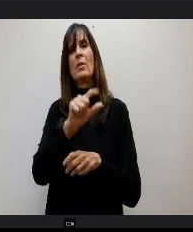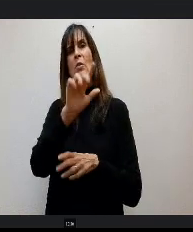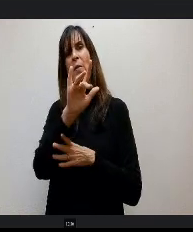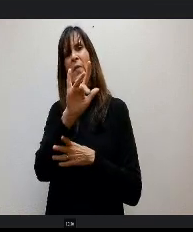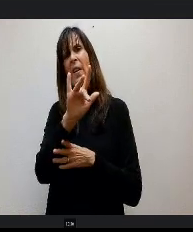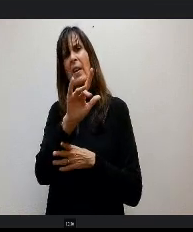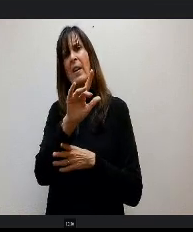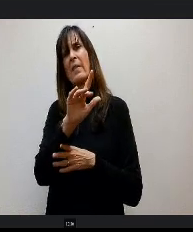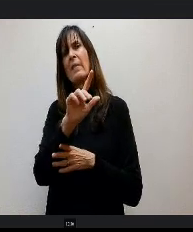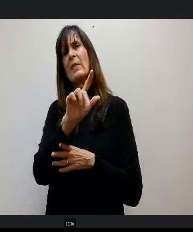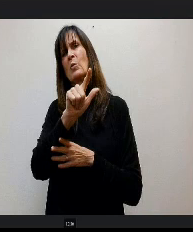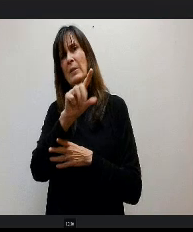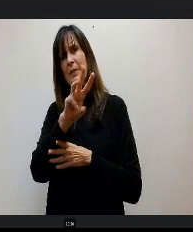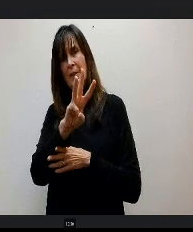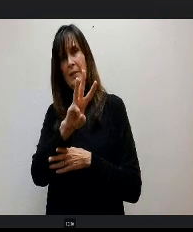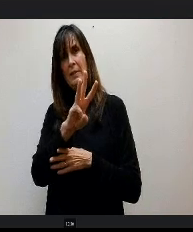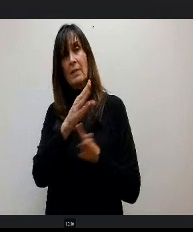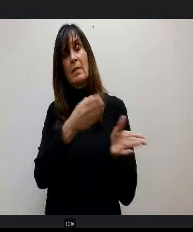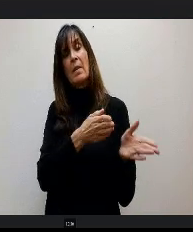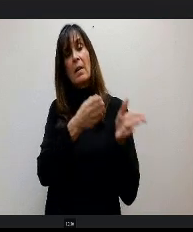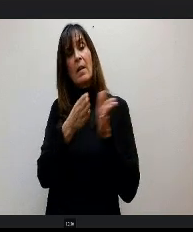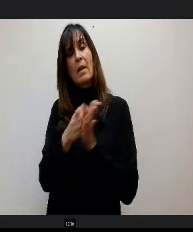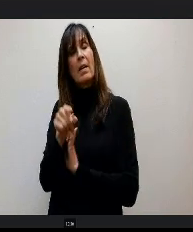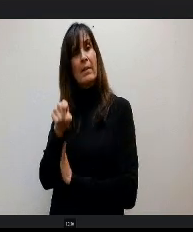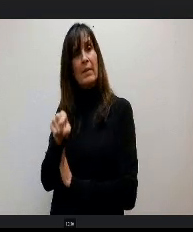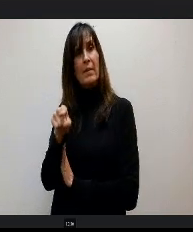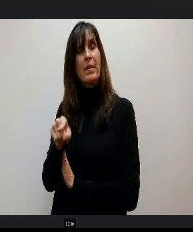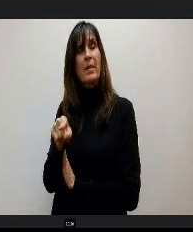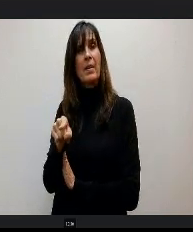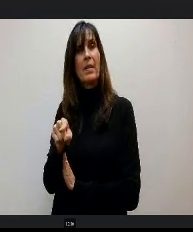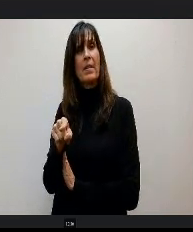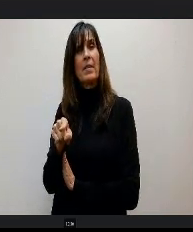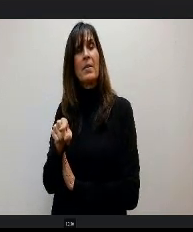Then it says here. Here's what the new law would give.